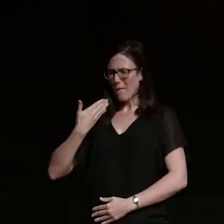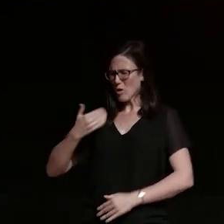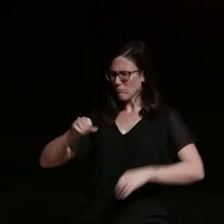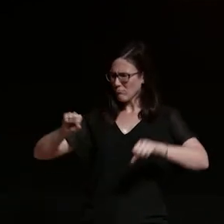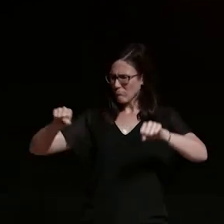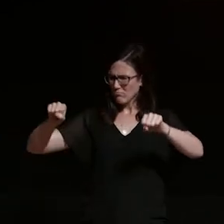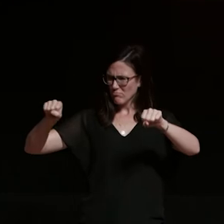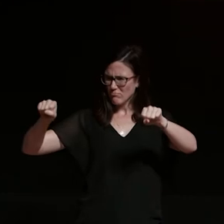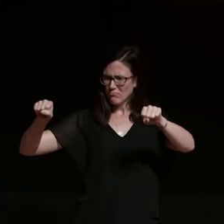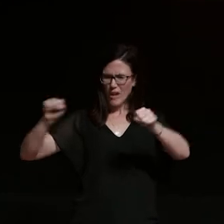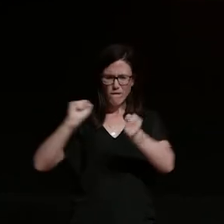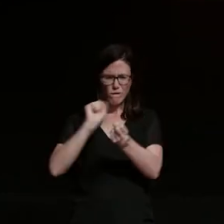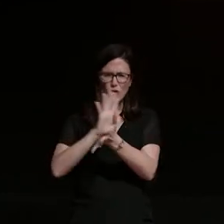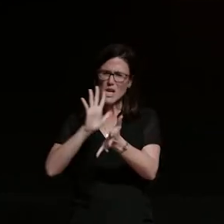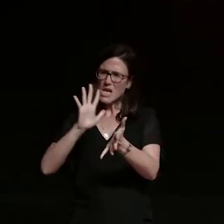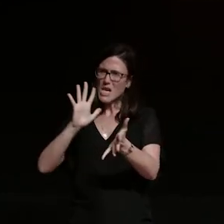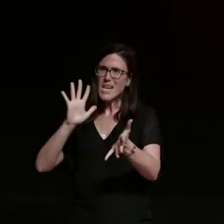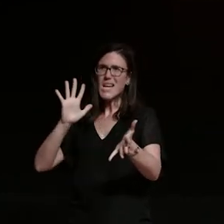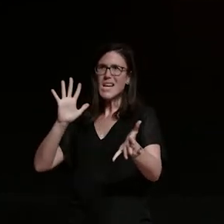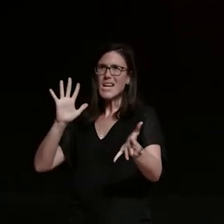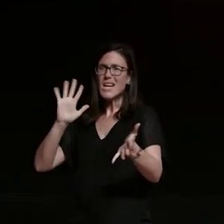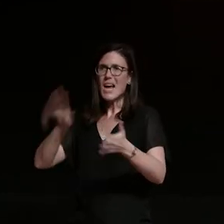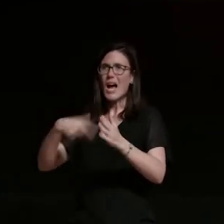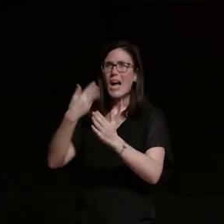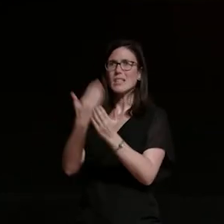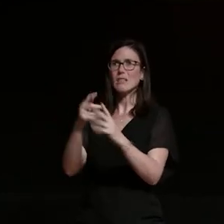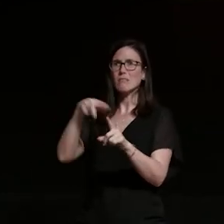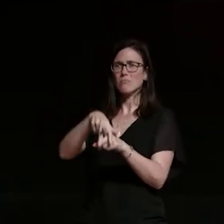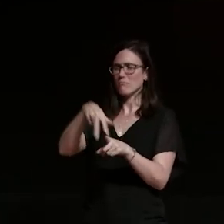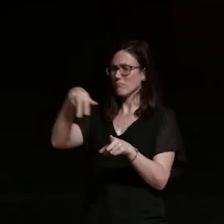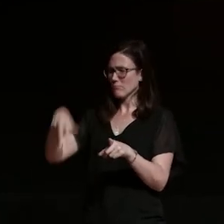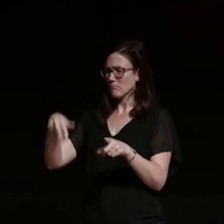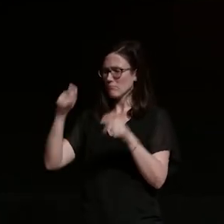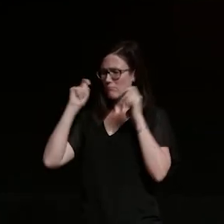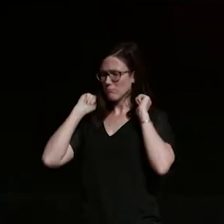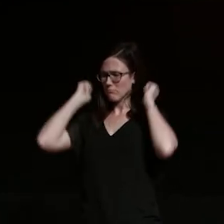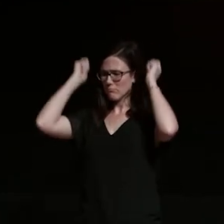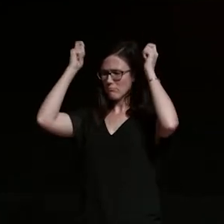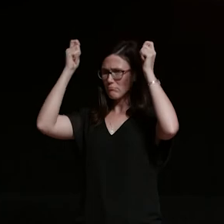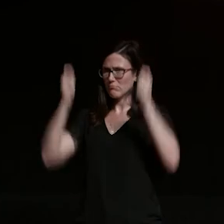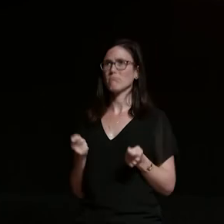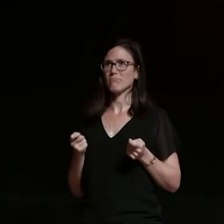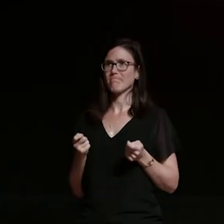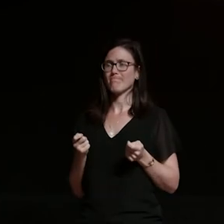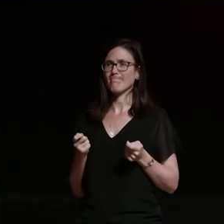freedom that lasts until i get off my bike and take off my helmet um i grew up with my taiwanese